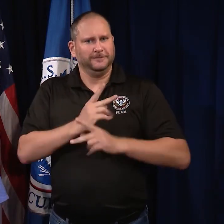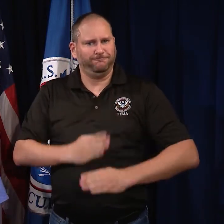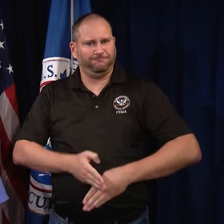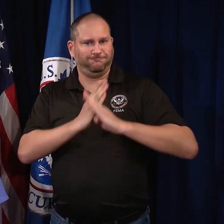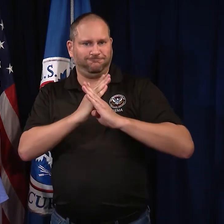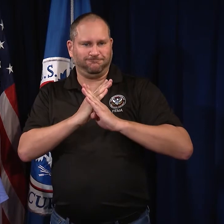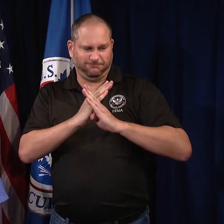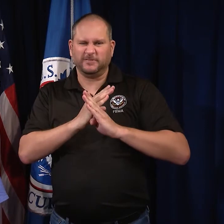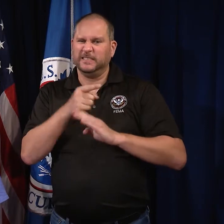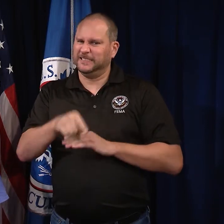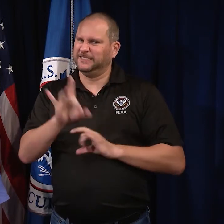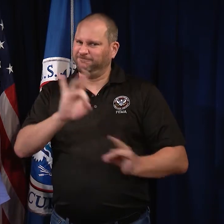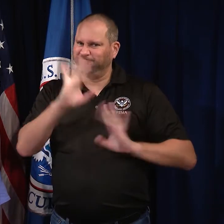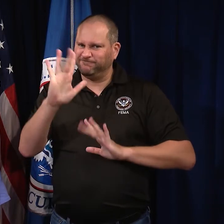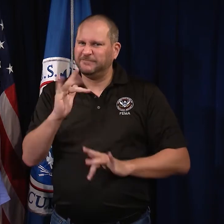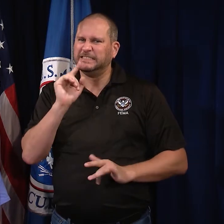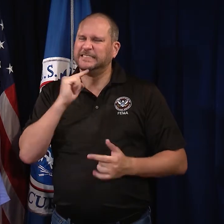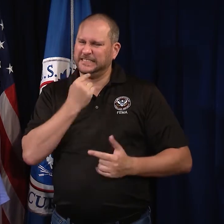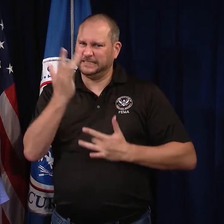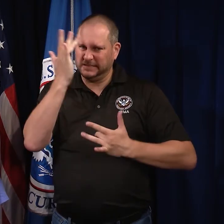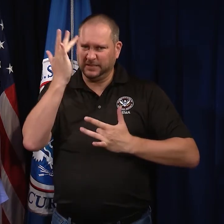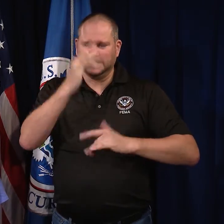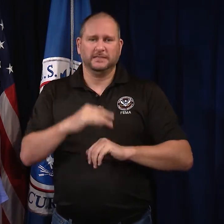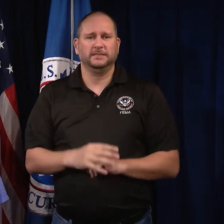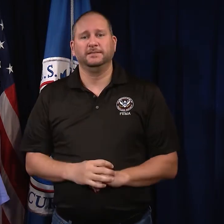to keep a high level of protection against this serious disease.